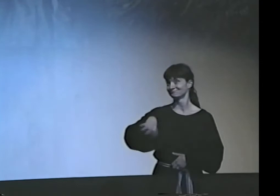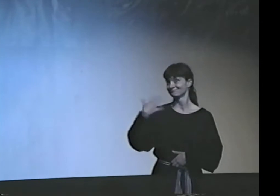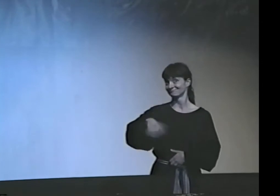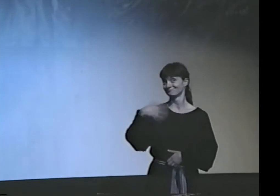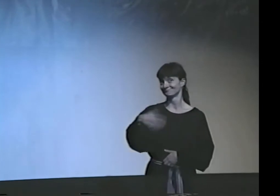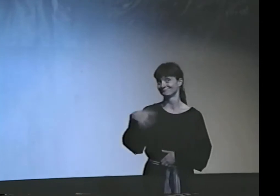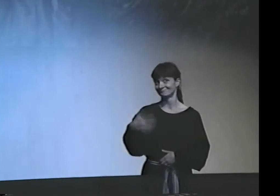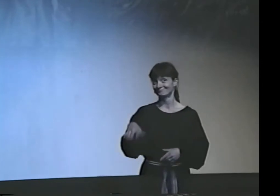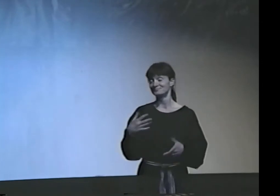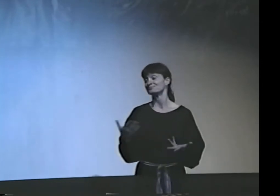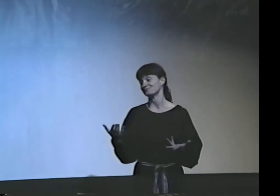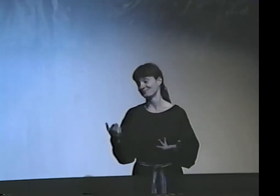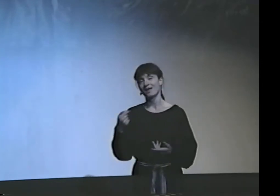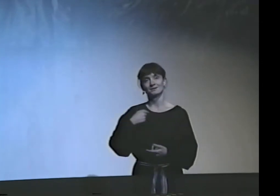SO...